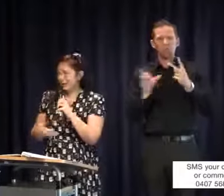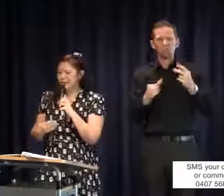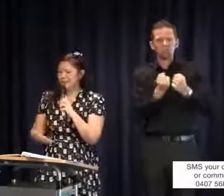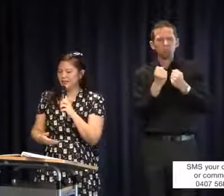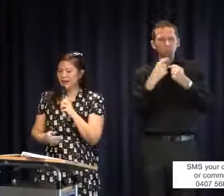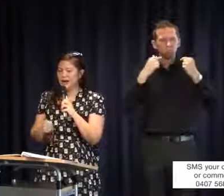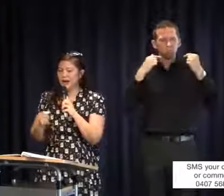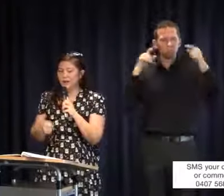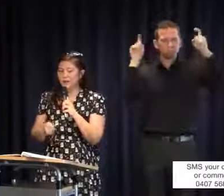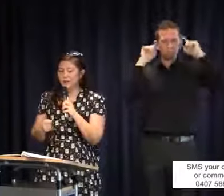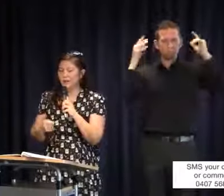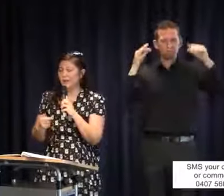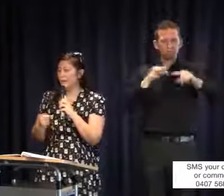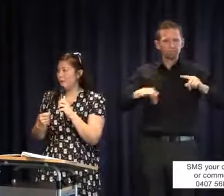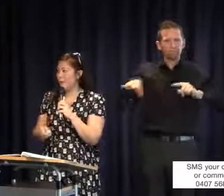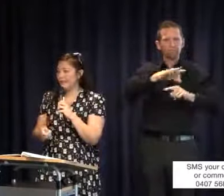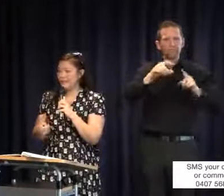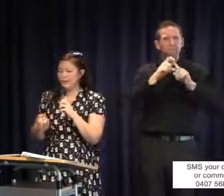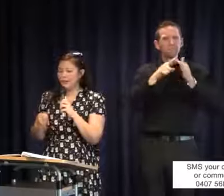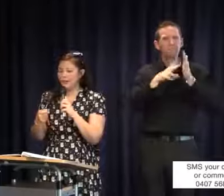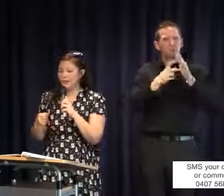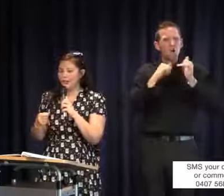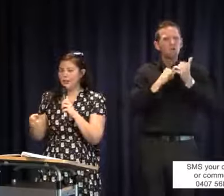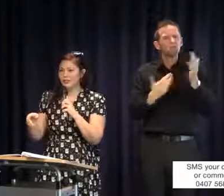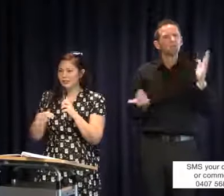hearing loops, things like that, but I also want to make a point that we need to as a